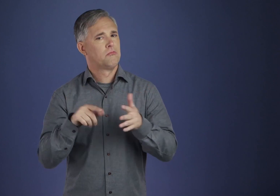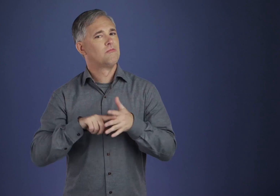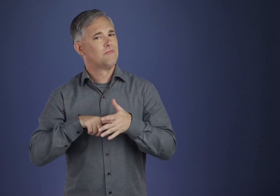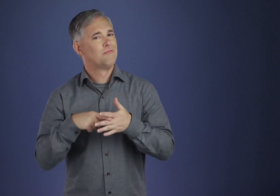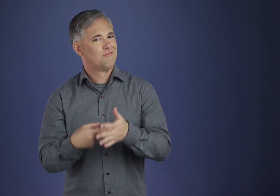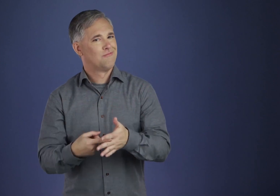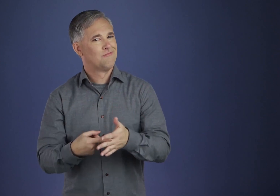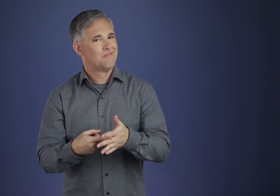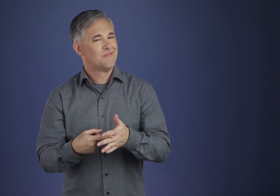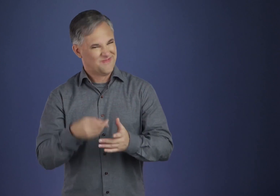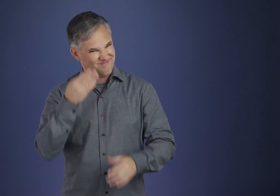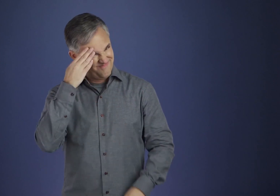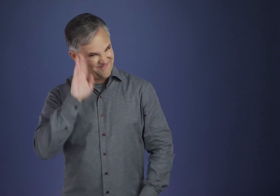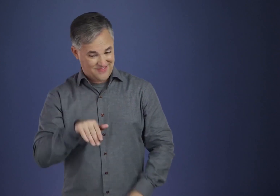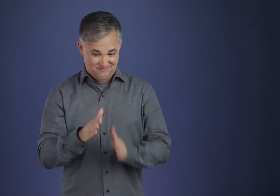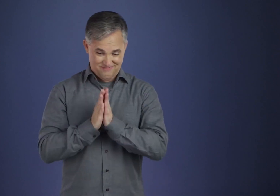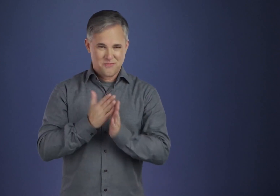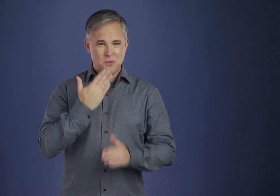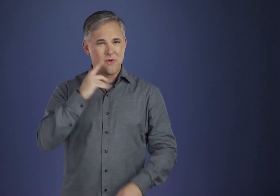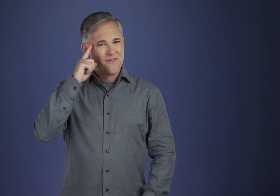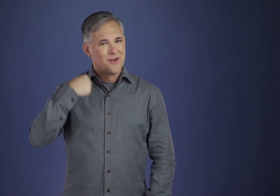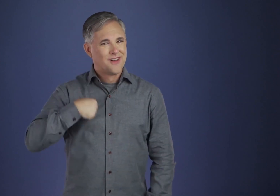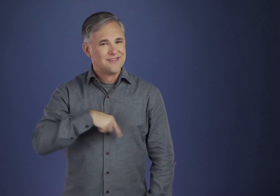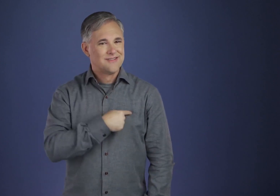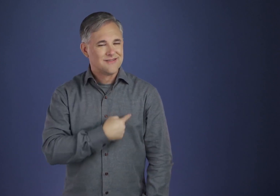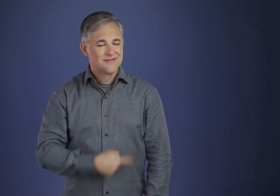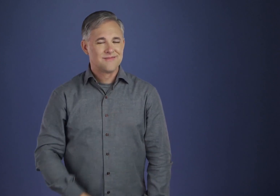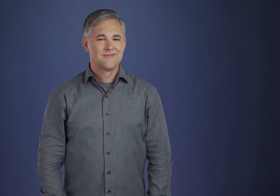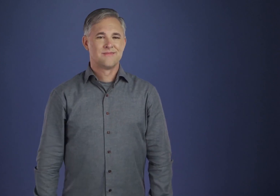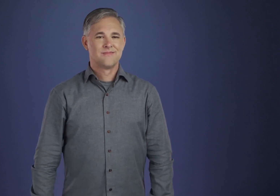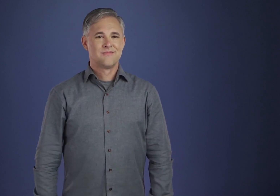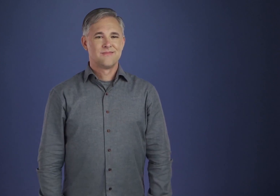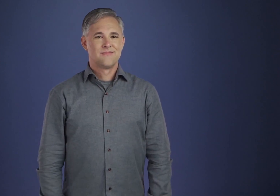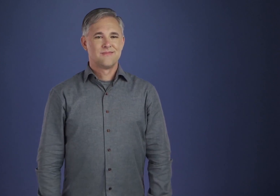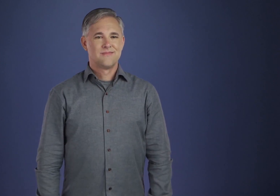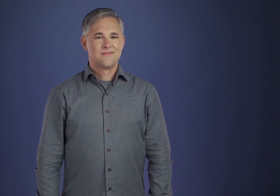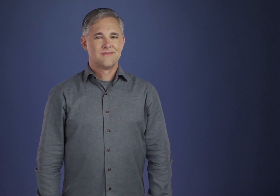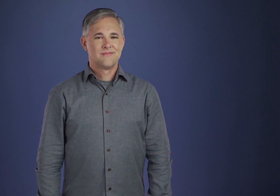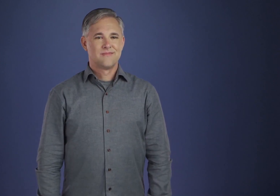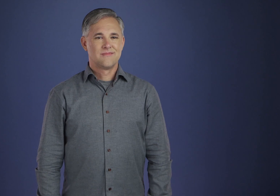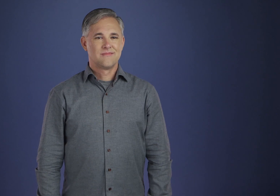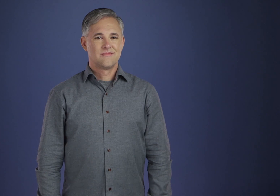we should not think too ill of ourselves. We should simply resume prayer as soon as we can,